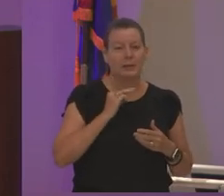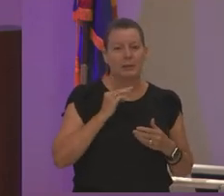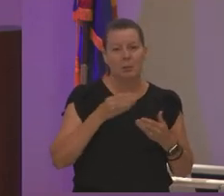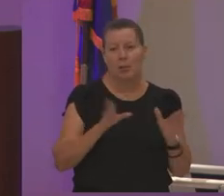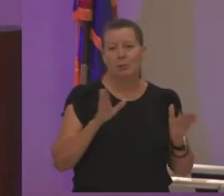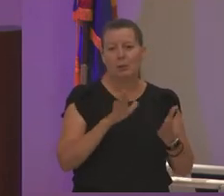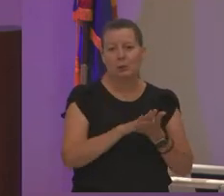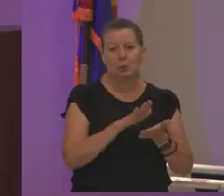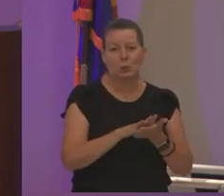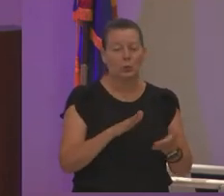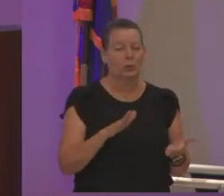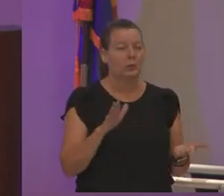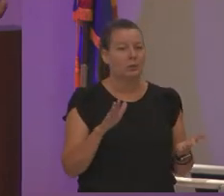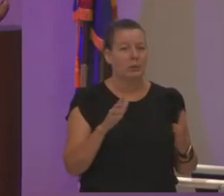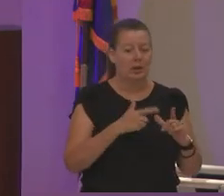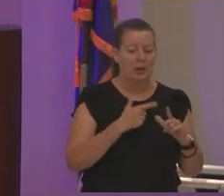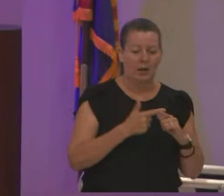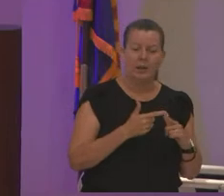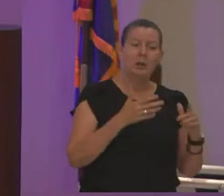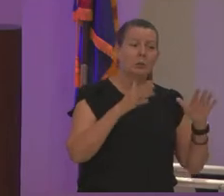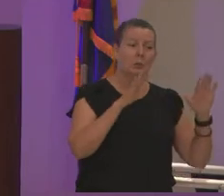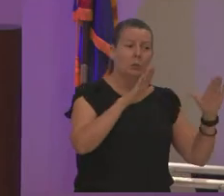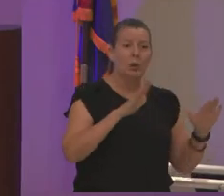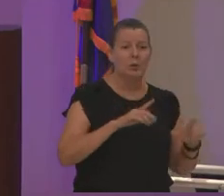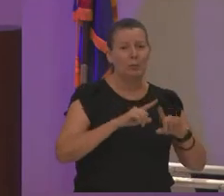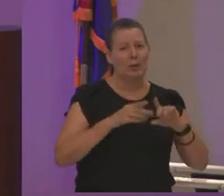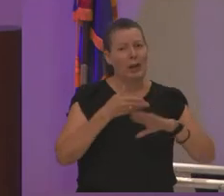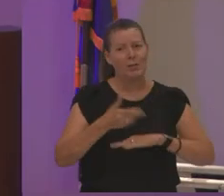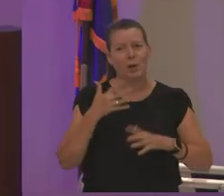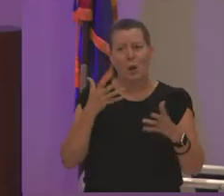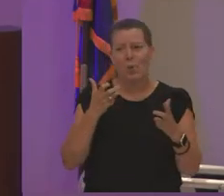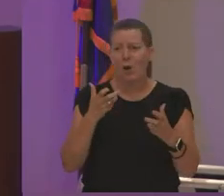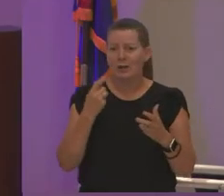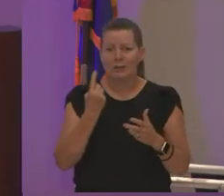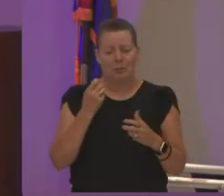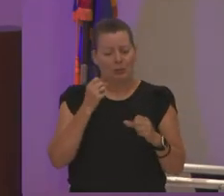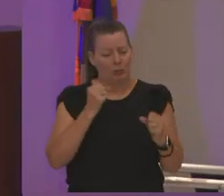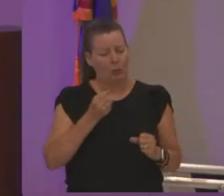it was 200 degrees outside i was like i was like why i need something you know so we walked into